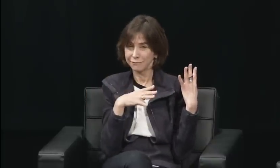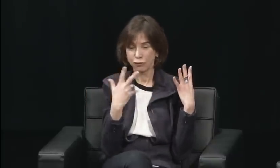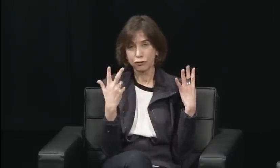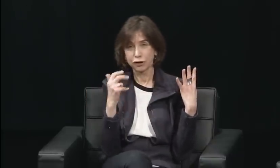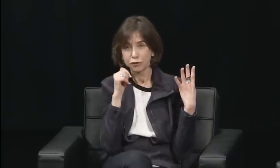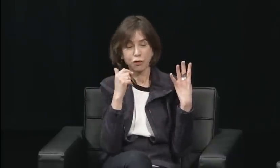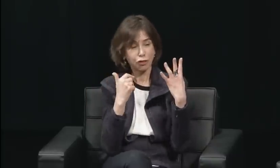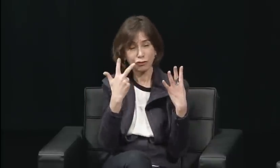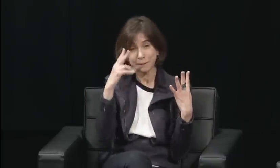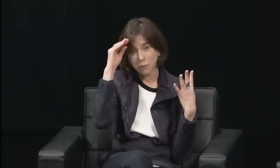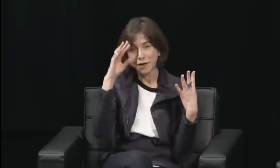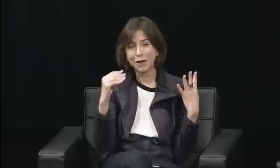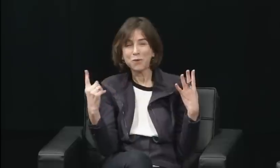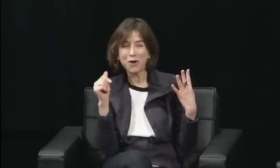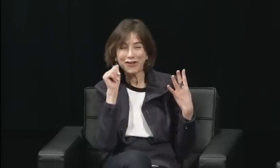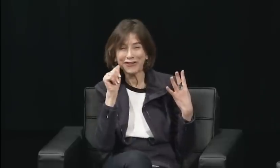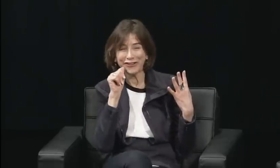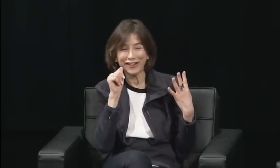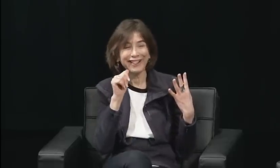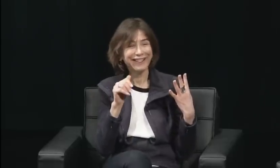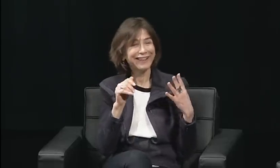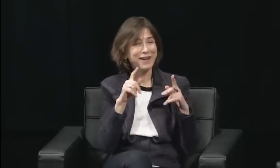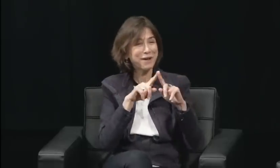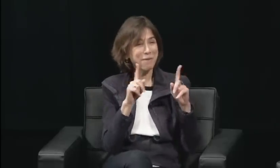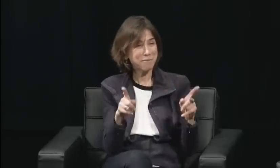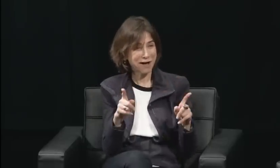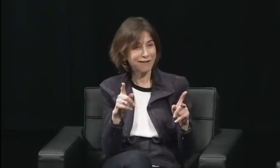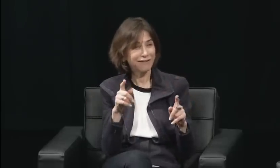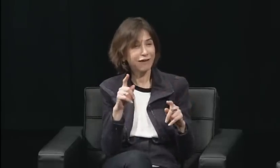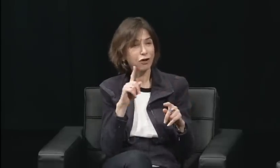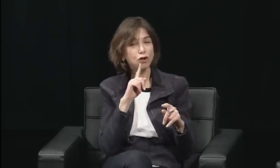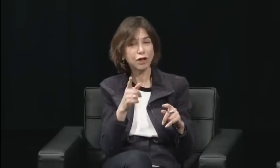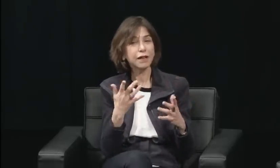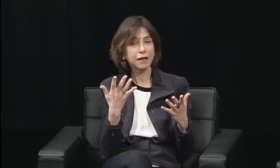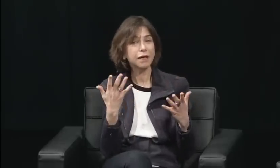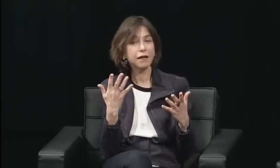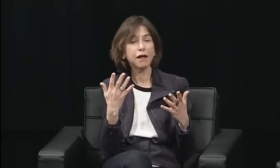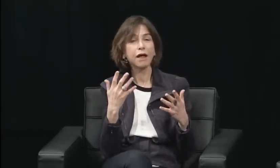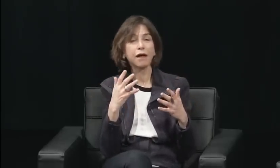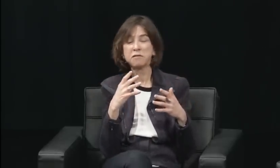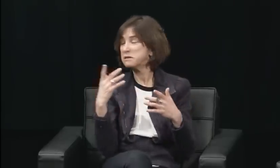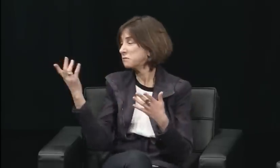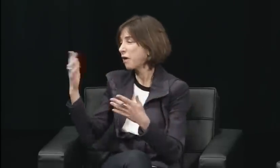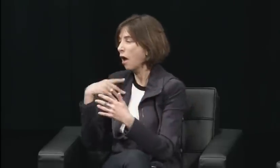and a lot of people had strong feelings about that and they started to talk about it and complain about it,